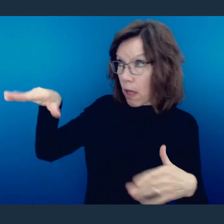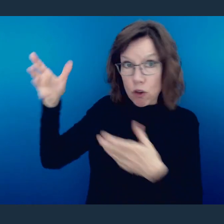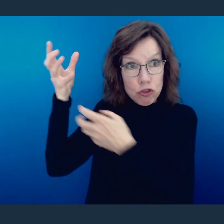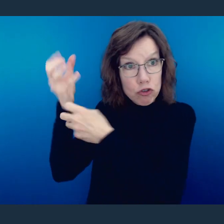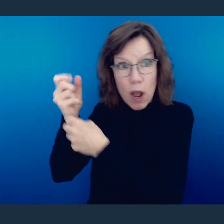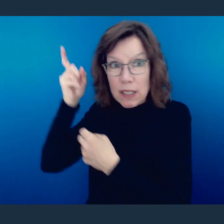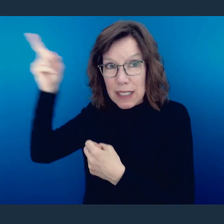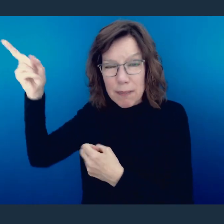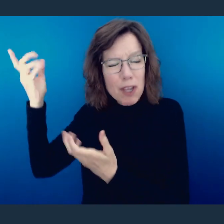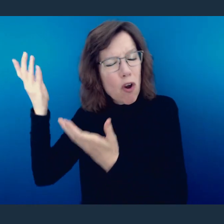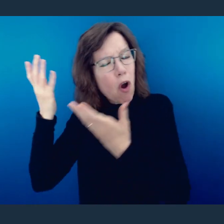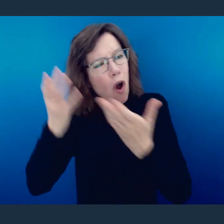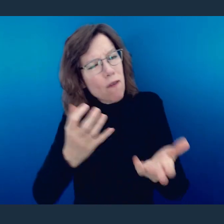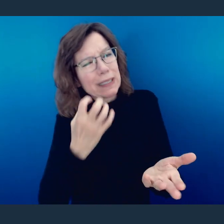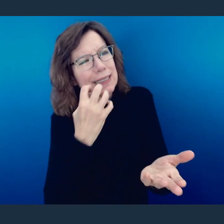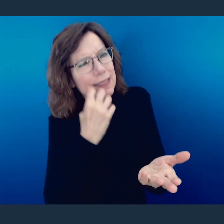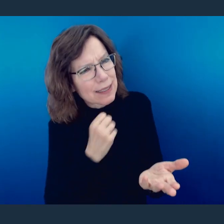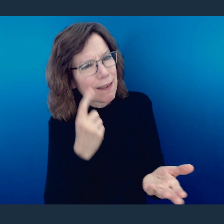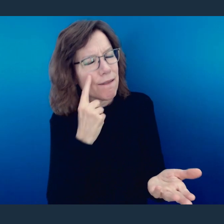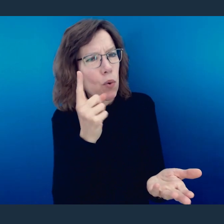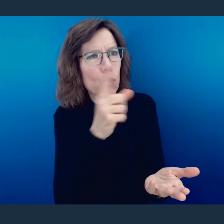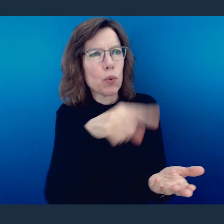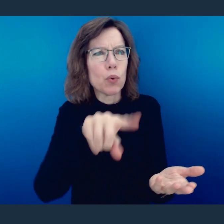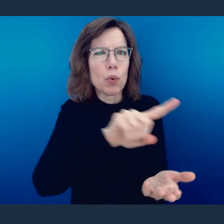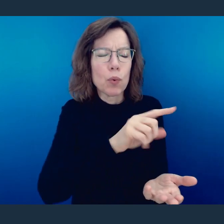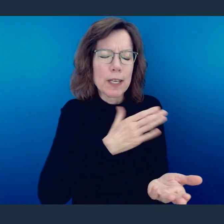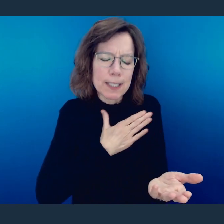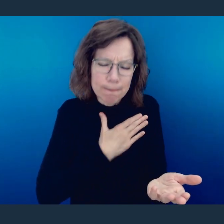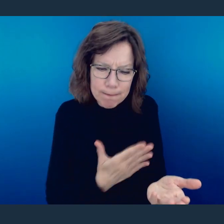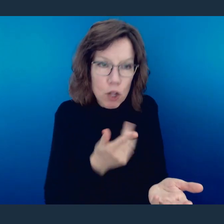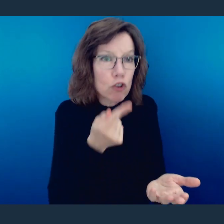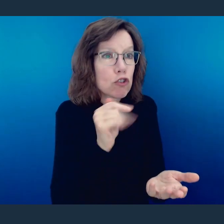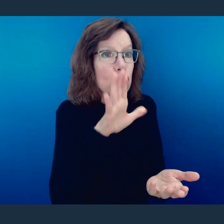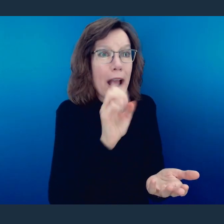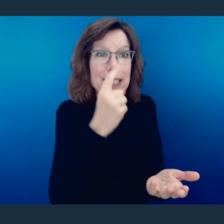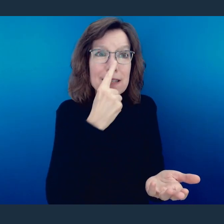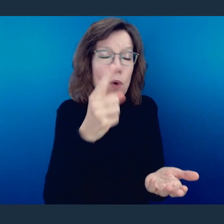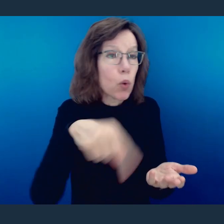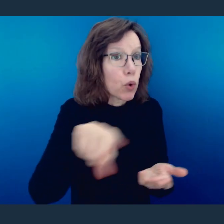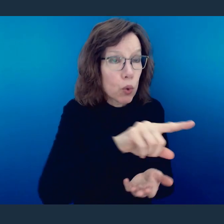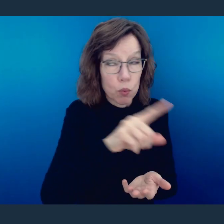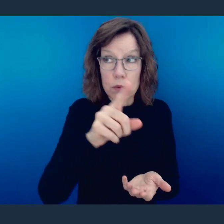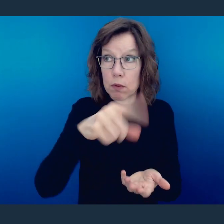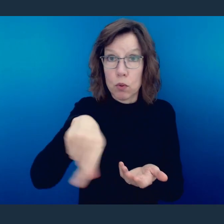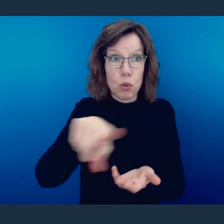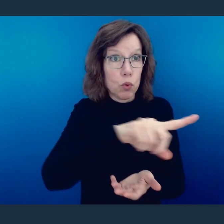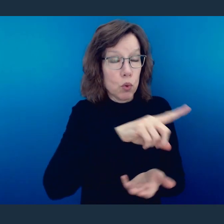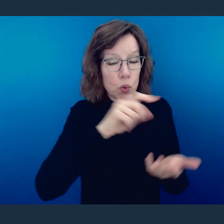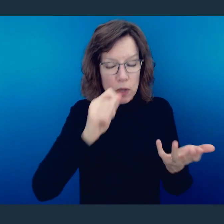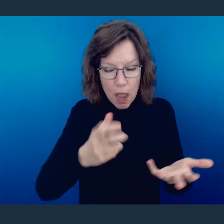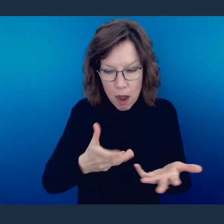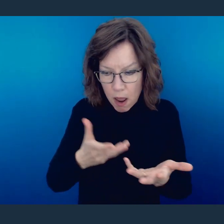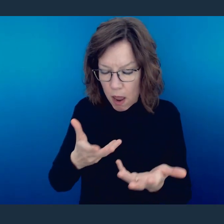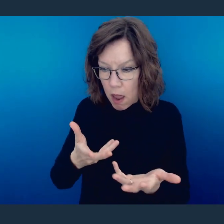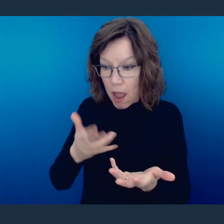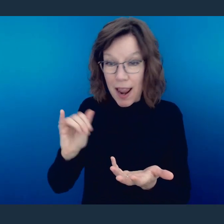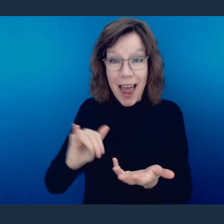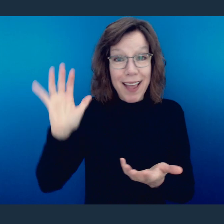His mercy is extended toward you. His grace is extended toward you so that you might come